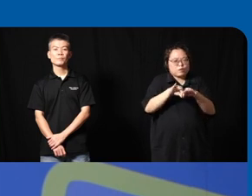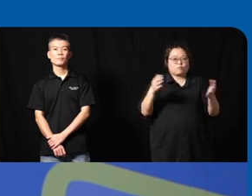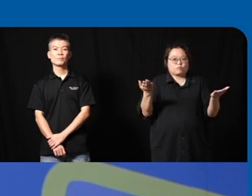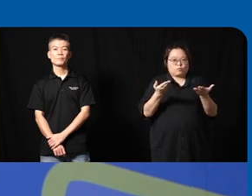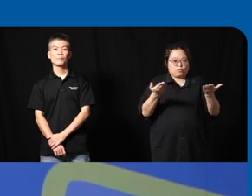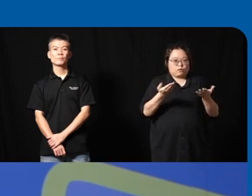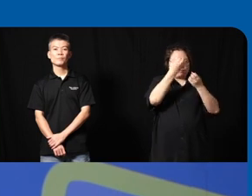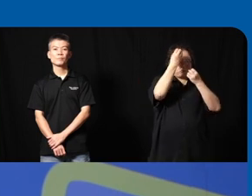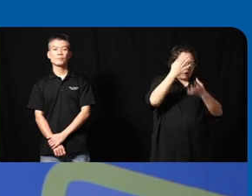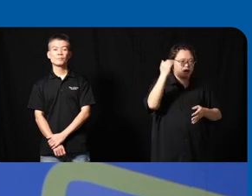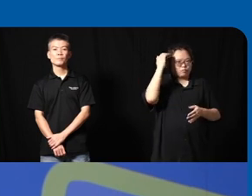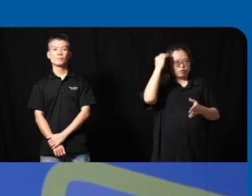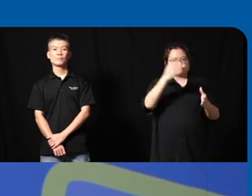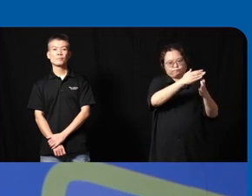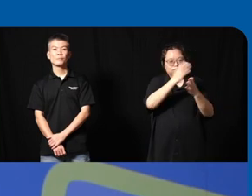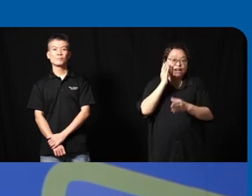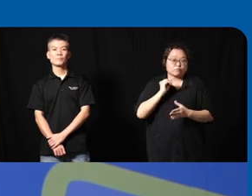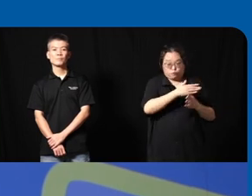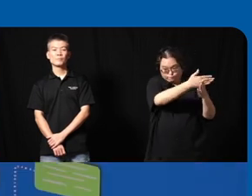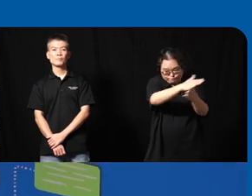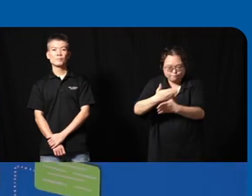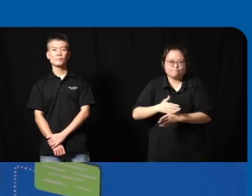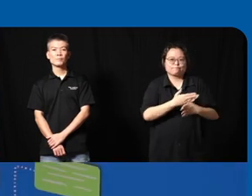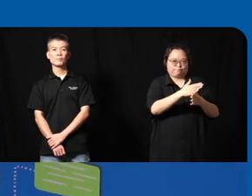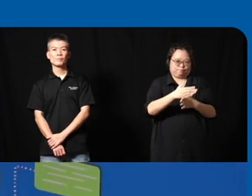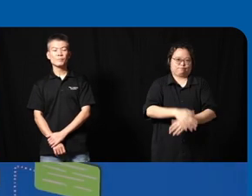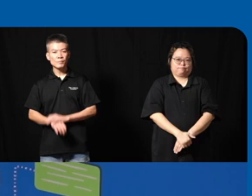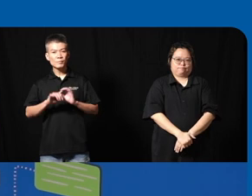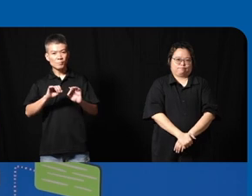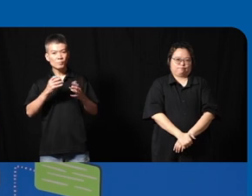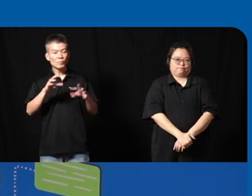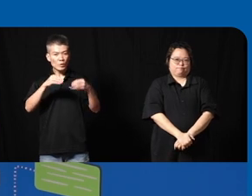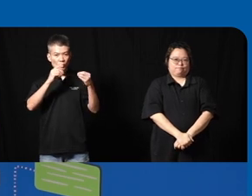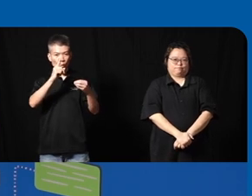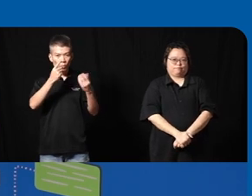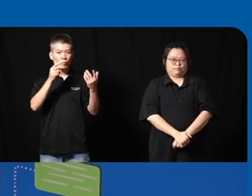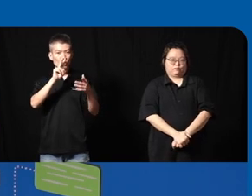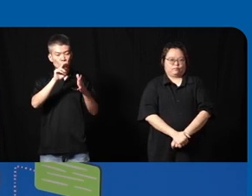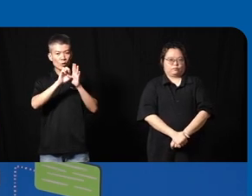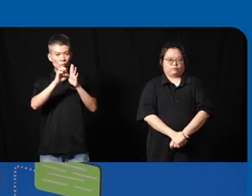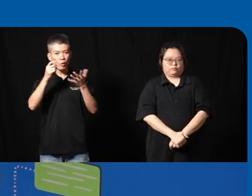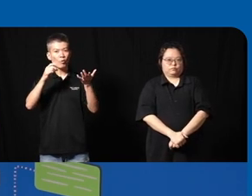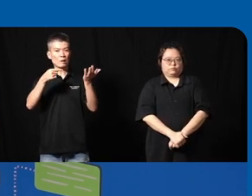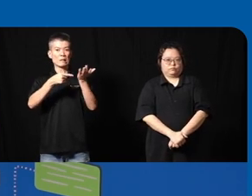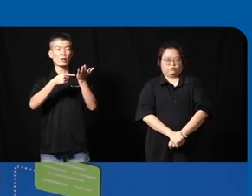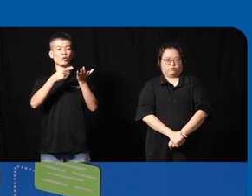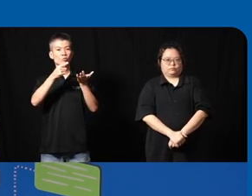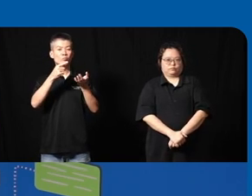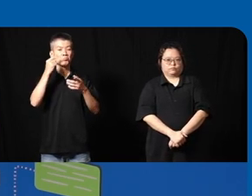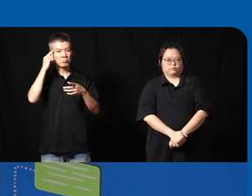of our learn experience could you give one or two examples of technologies that you think I'm closer